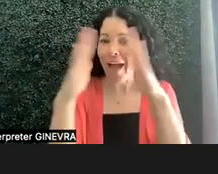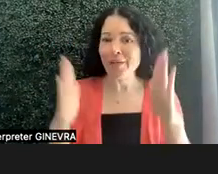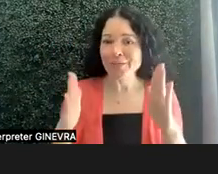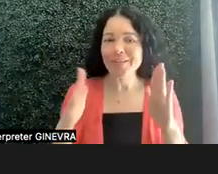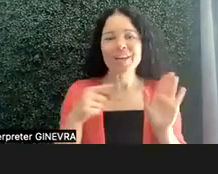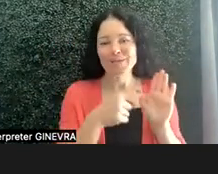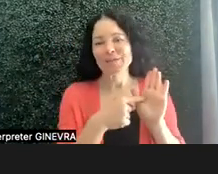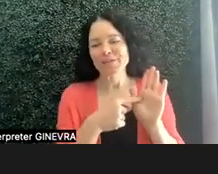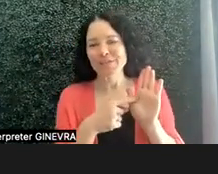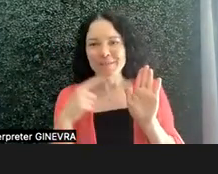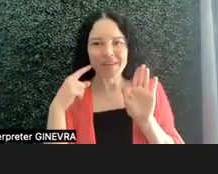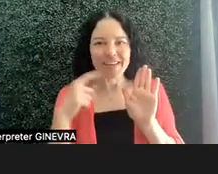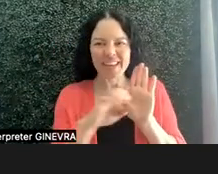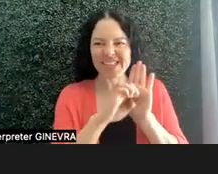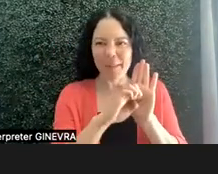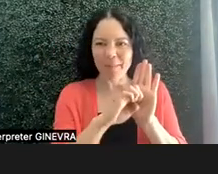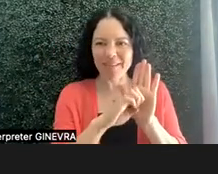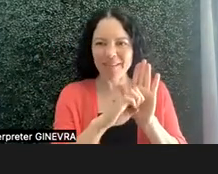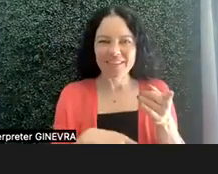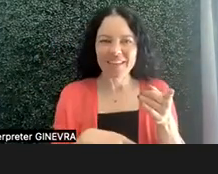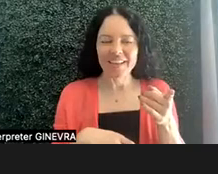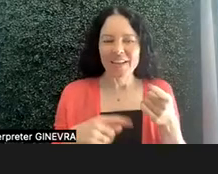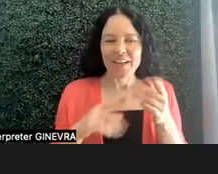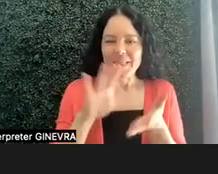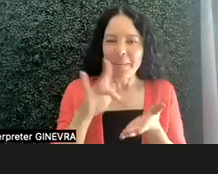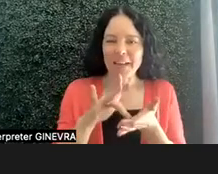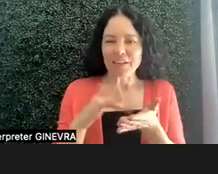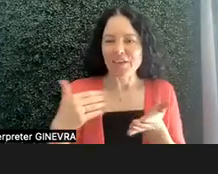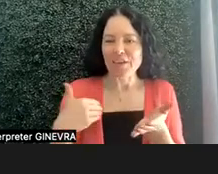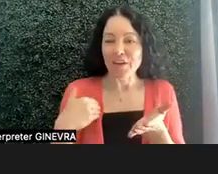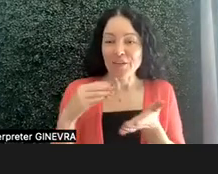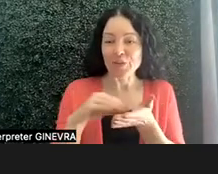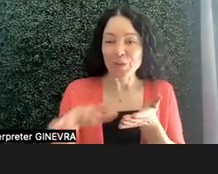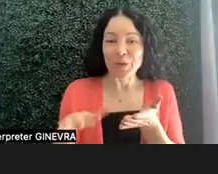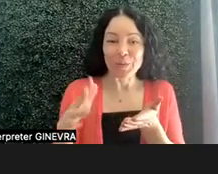The picture in the middle of this, a young student, we got permission to use her picture here